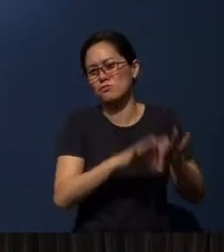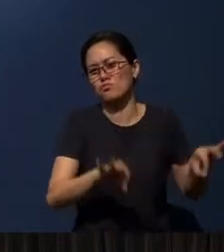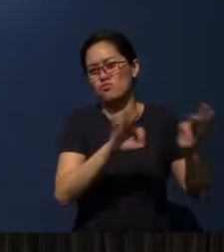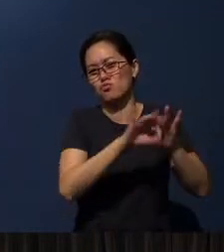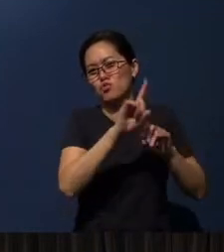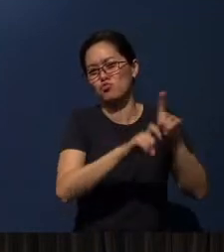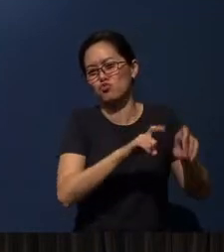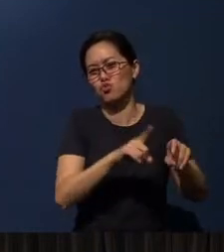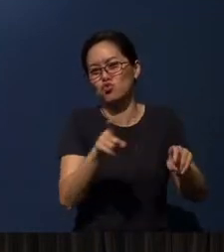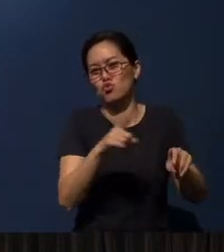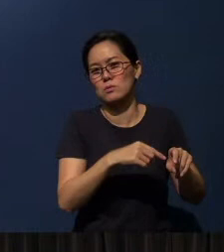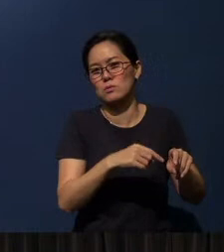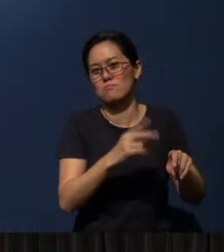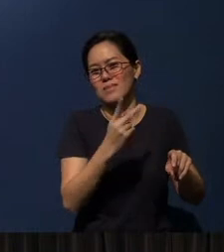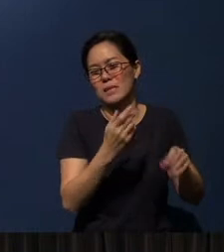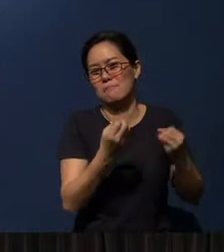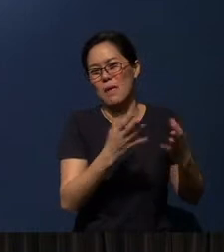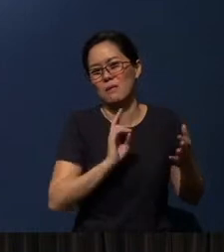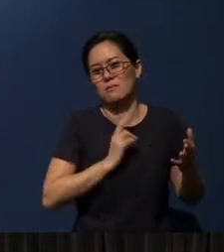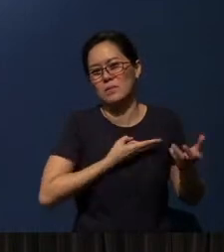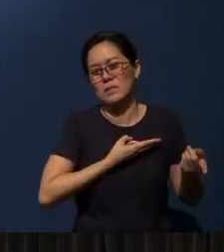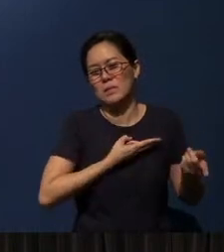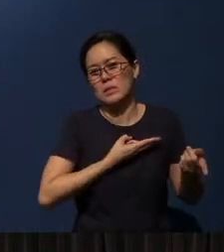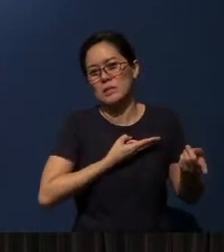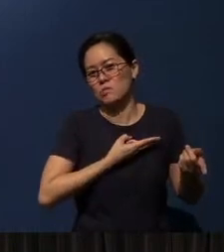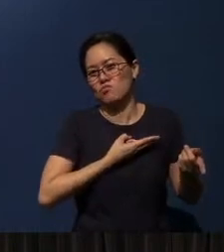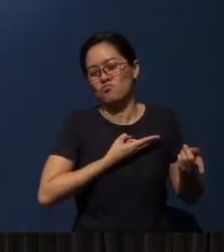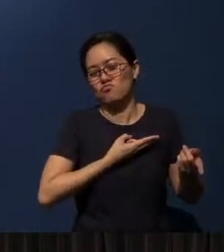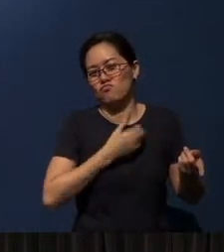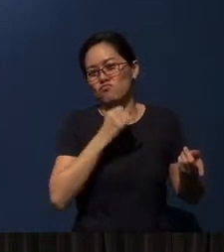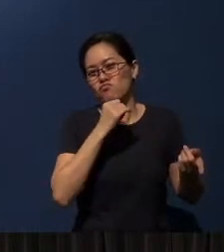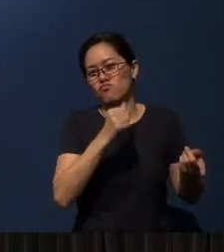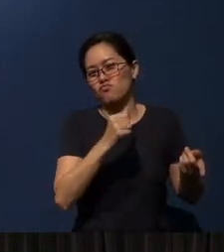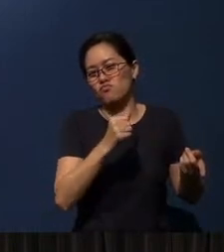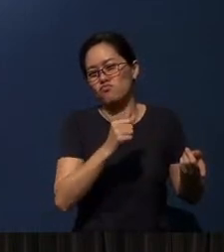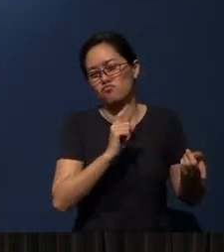that perhaps many of us may not have done a proper study of